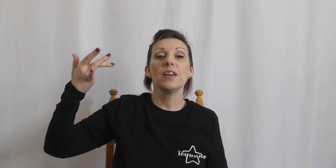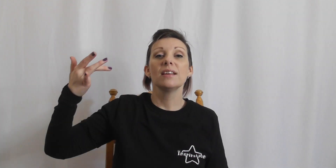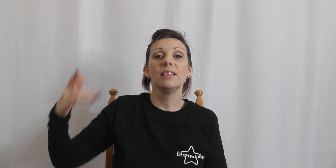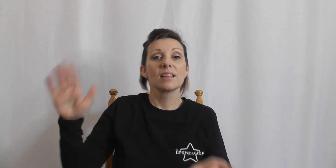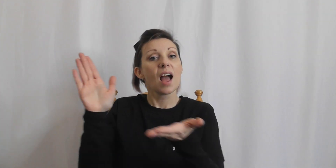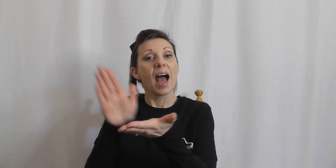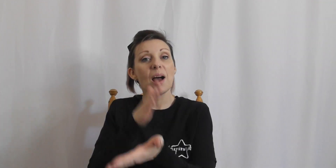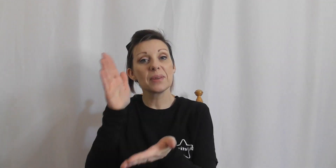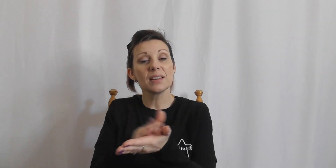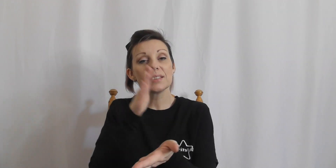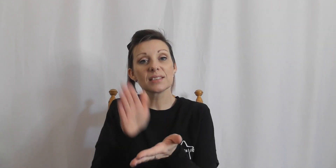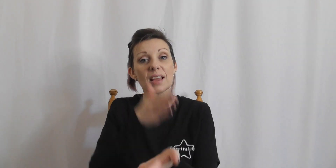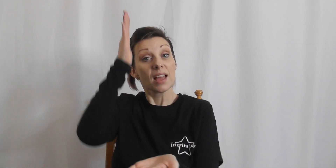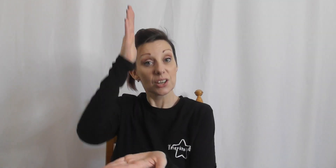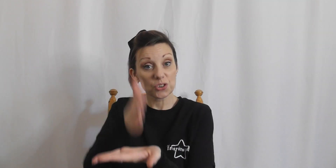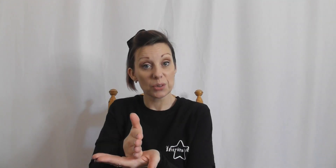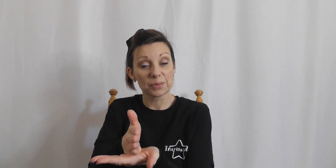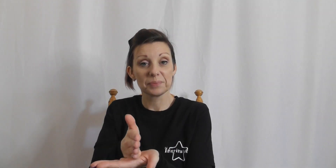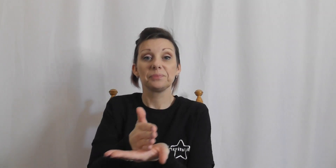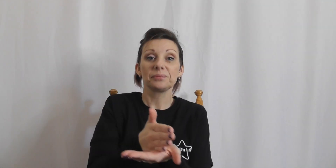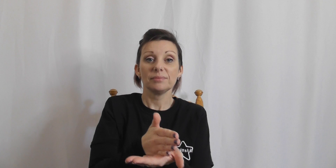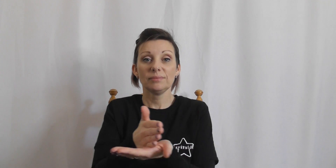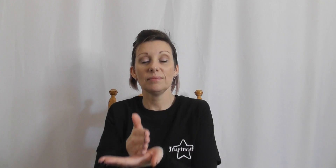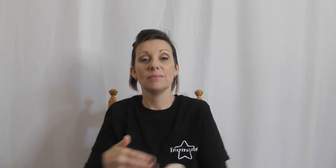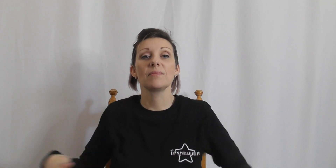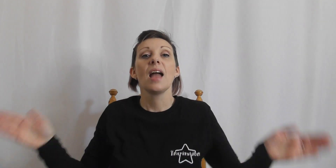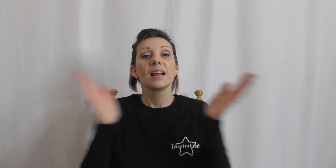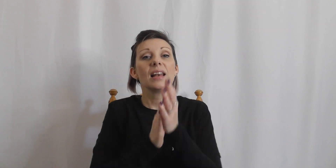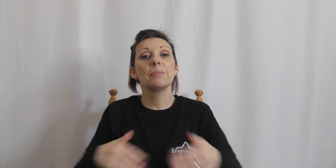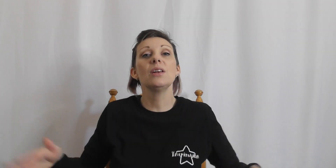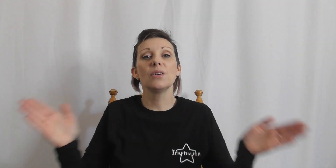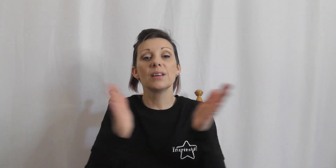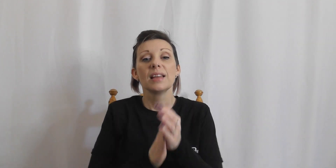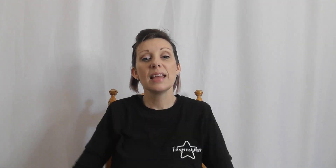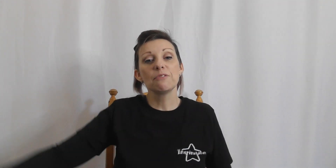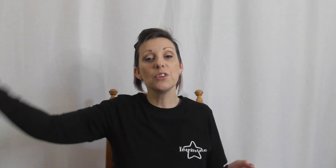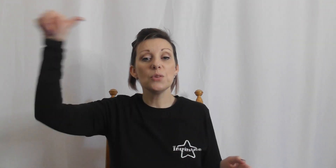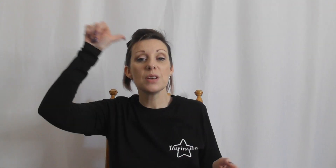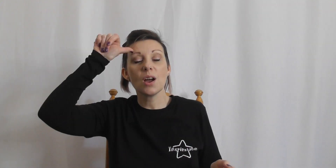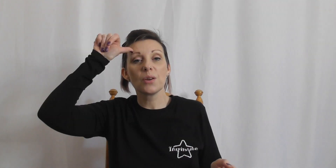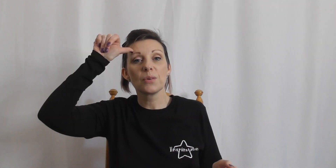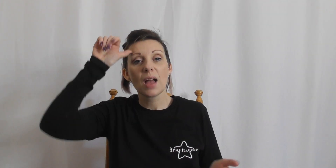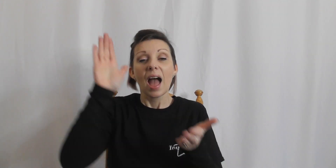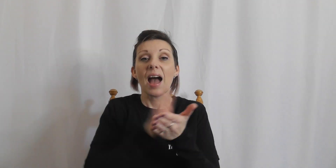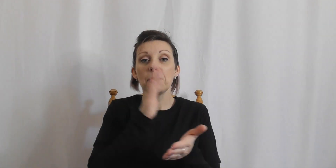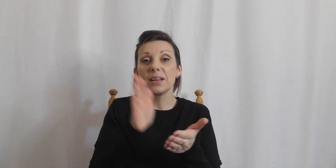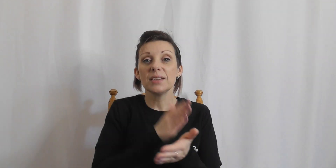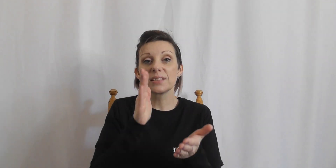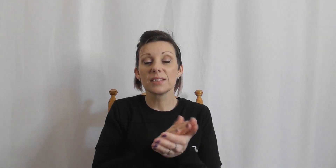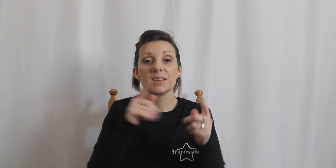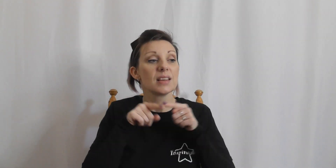feel happiness truth Clap along if you know happiness